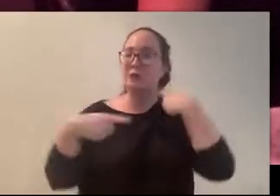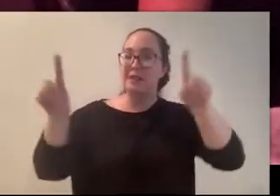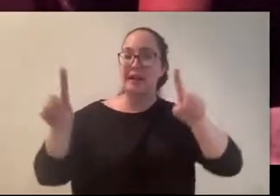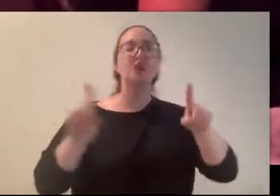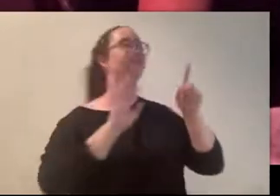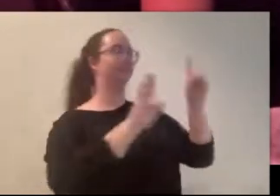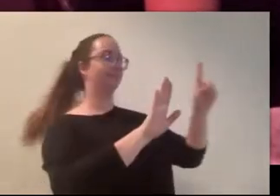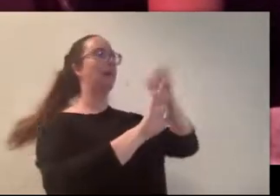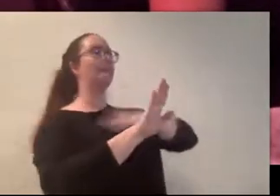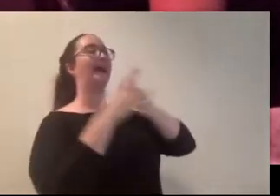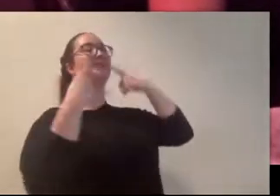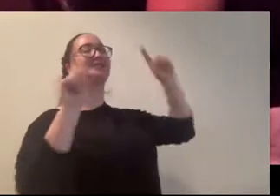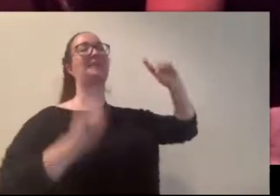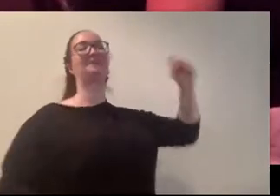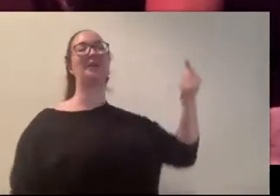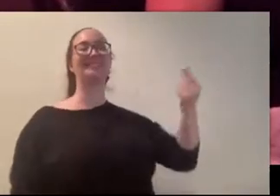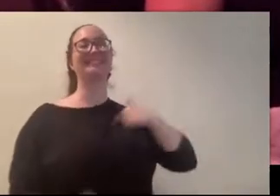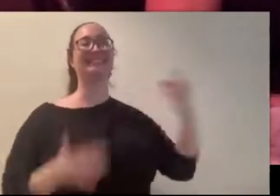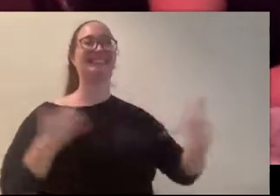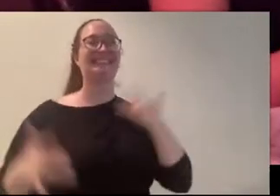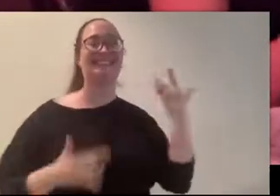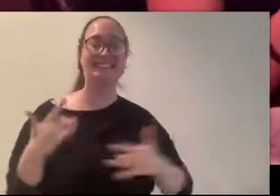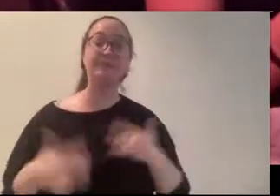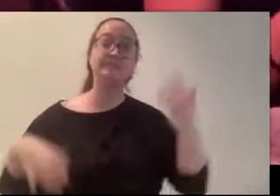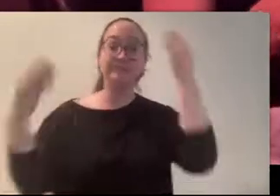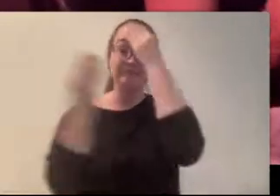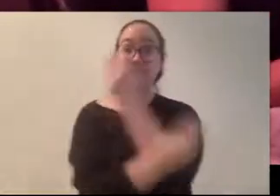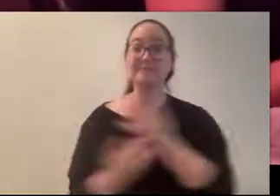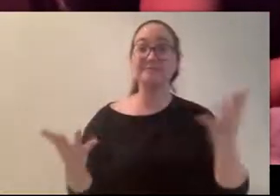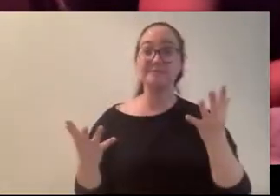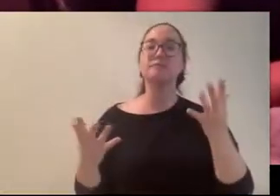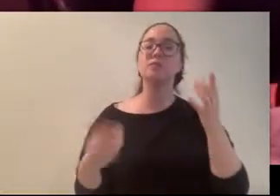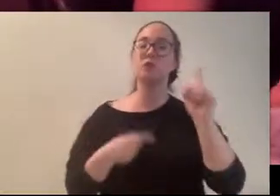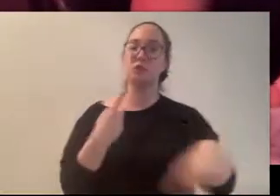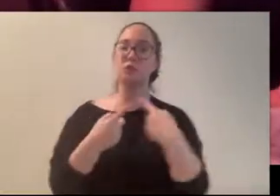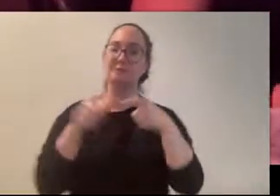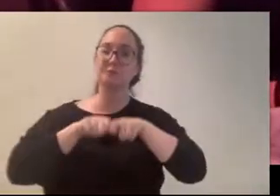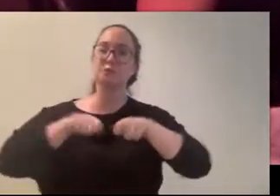my announcement first. I'm really excited about it by the time this episode was released it will be